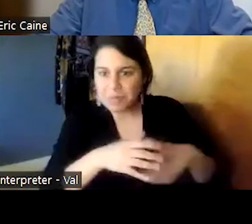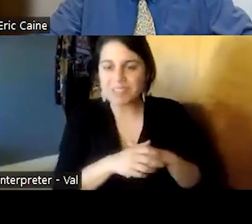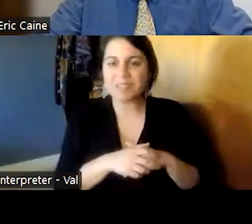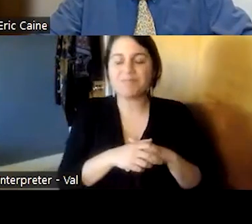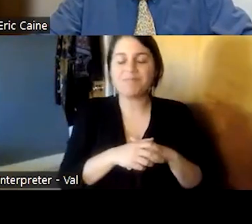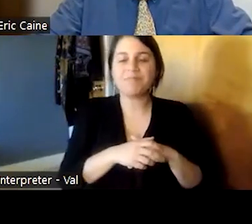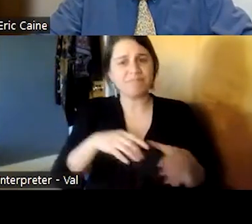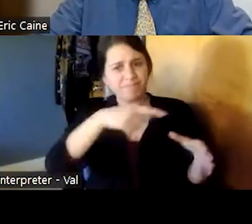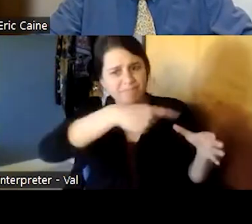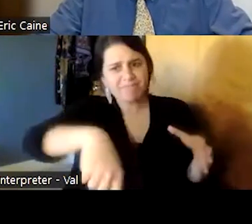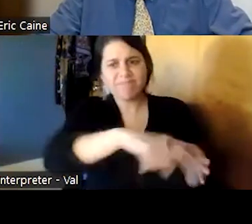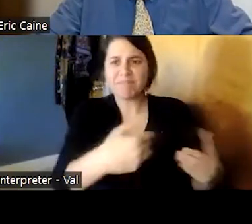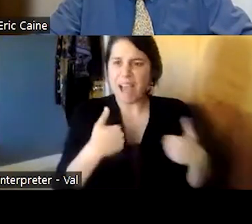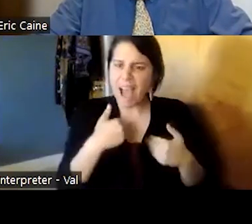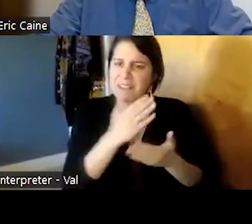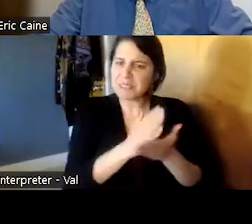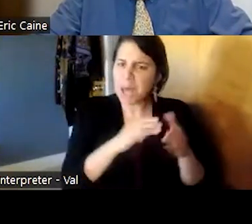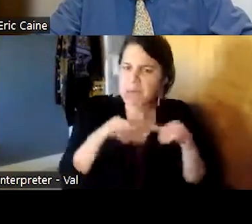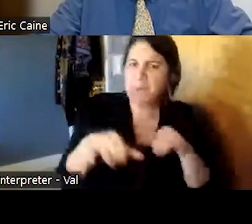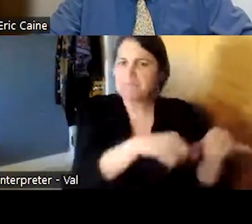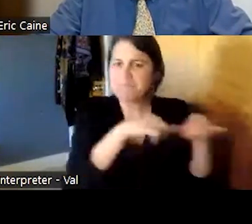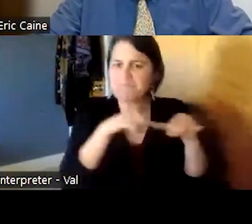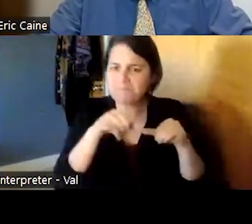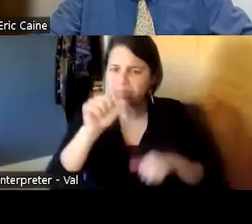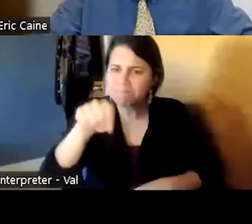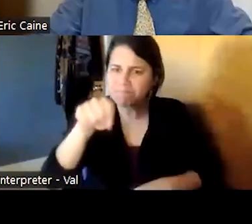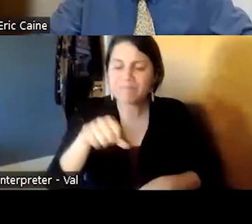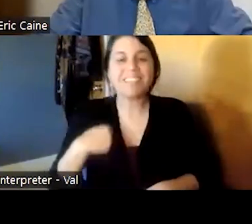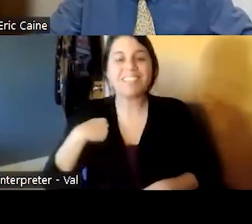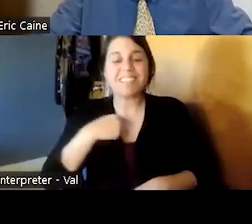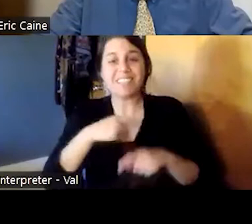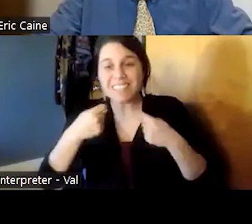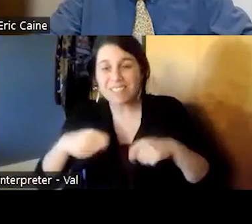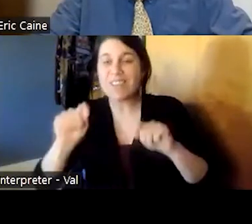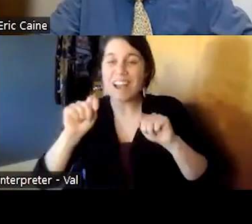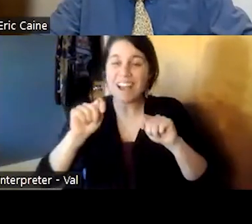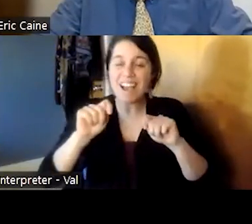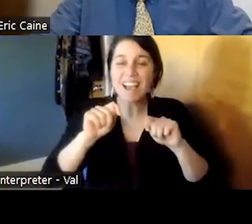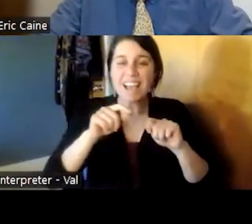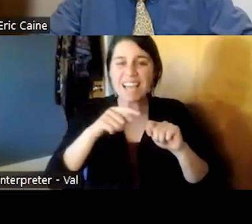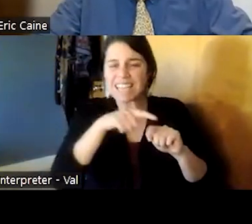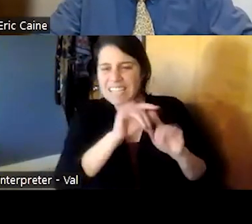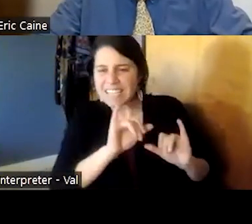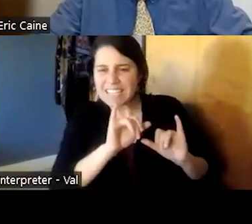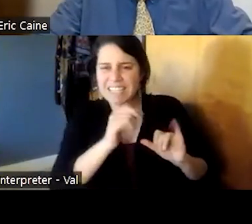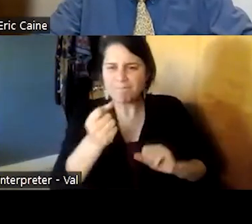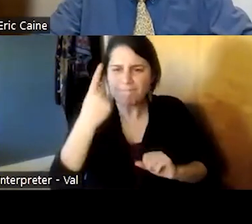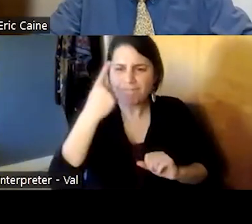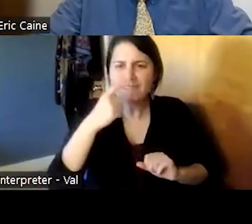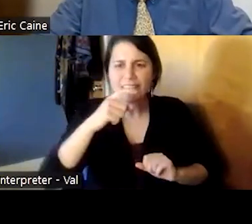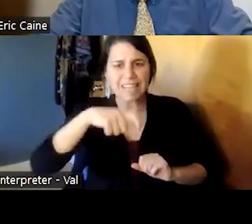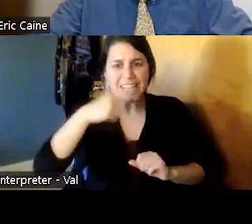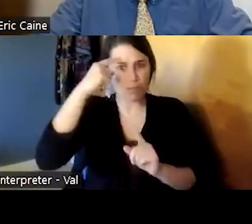commonality even as we try to reach out and define and understand the needs of a person in the family